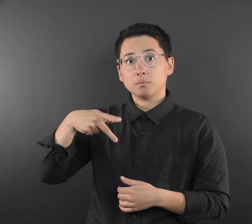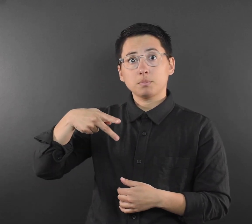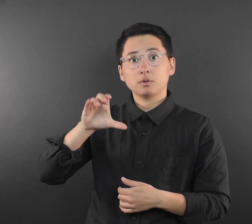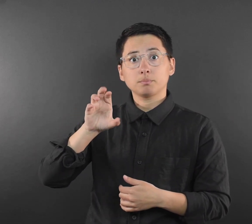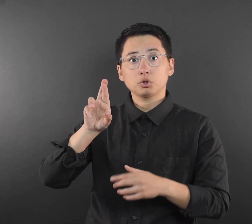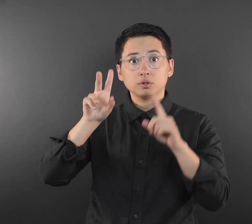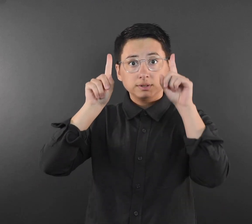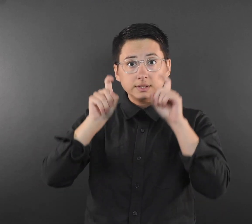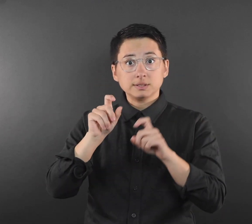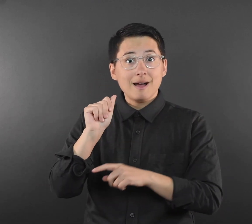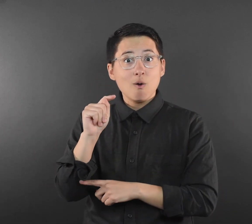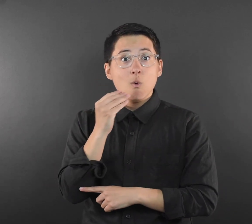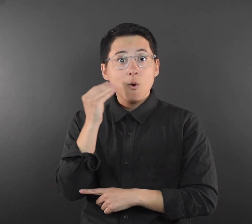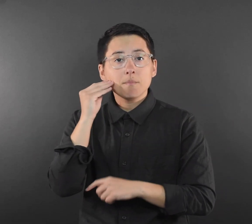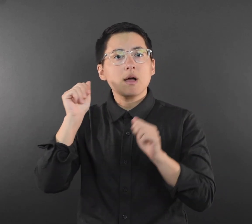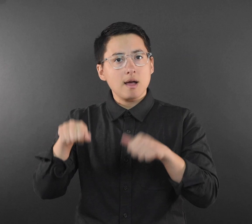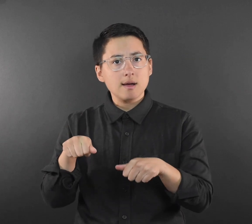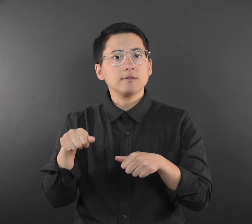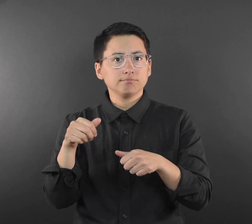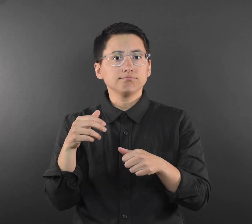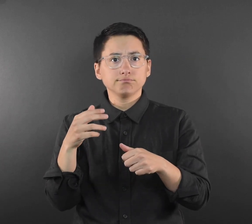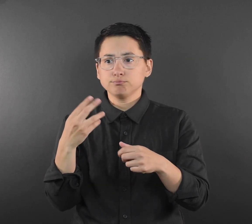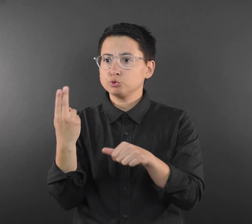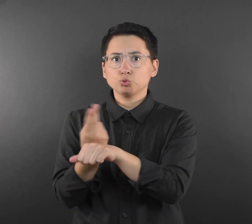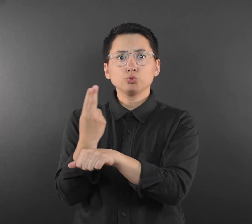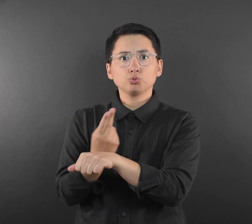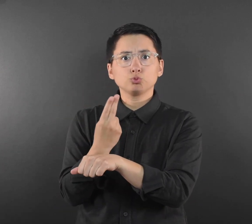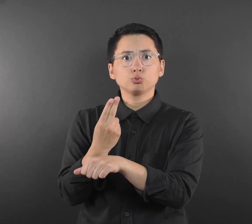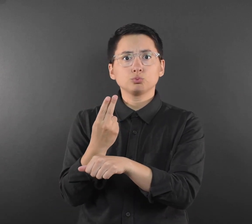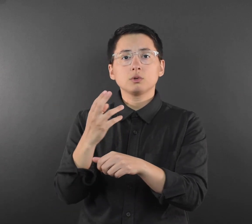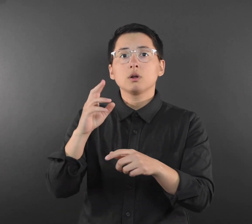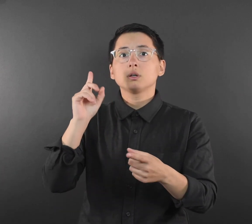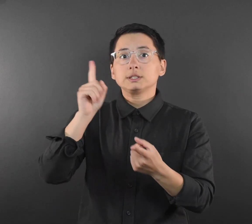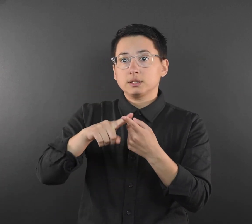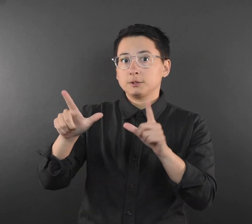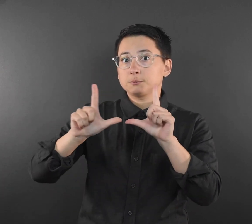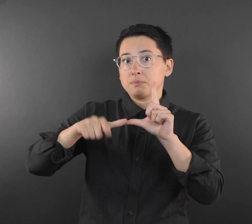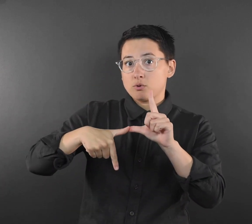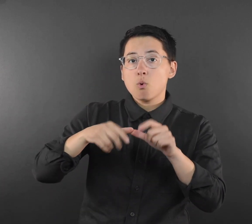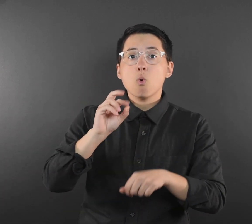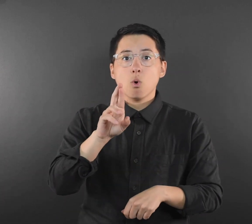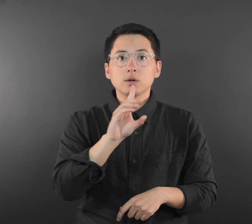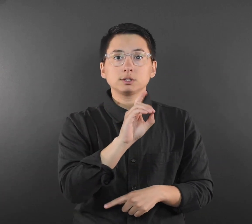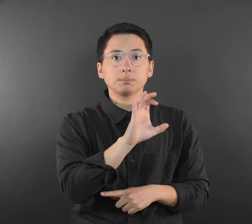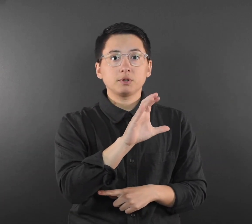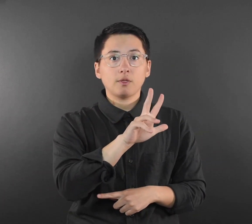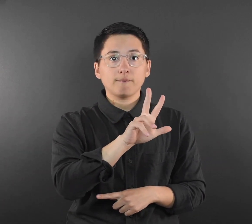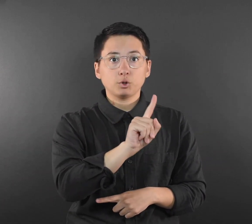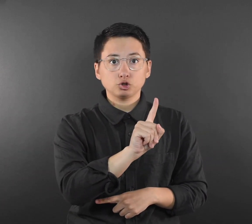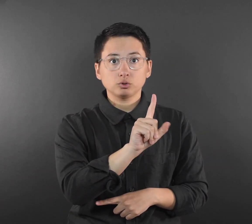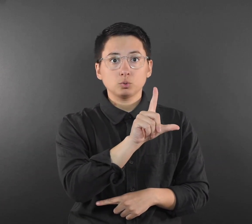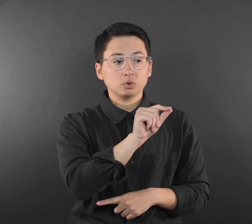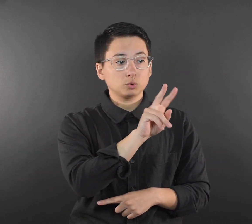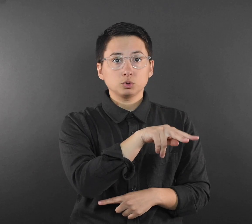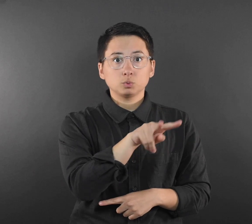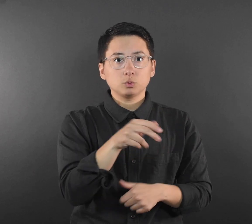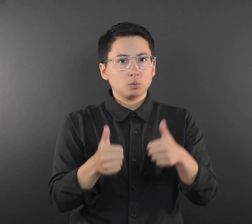will be able to use them until they expire, or until December 31, 2022, whichever is first.